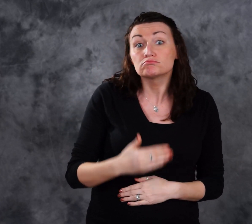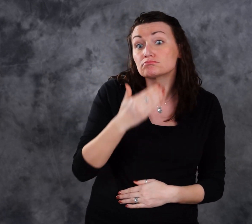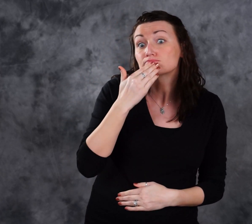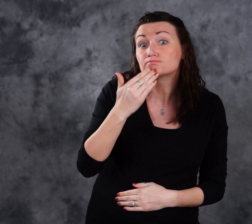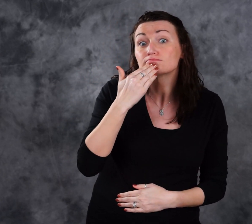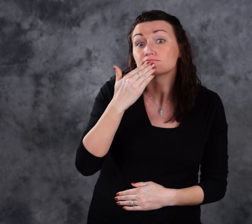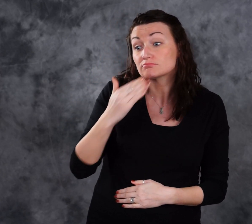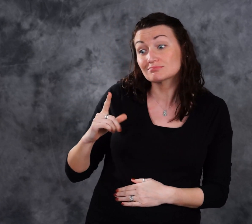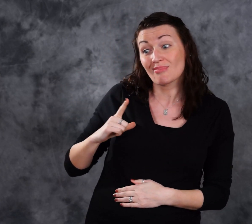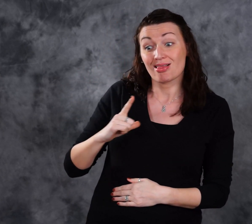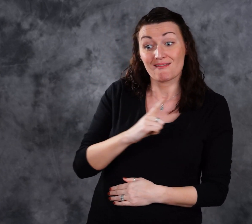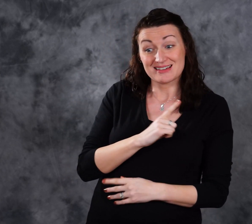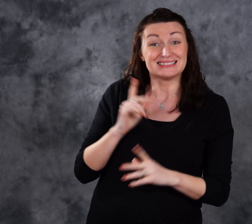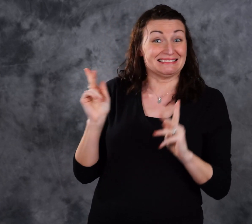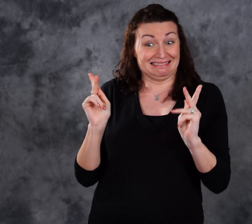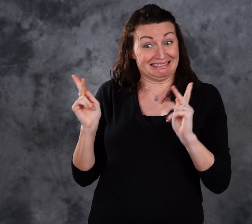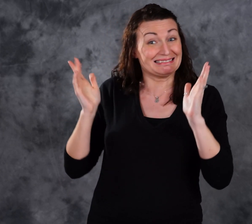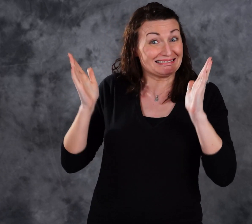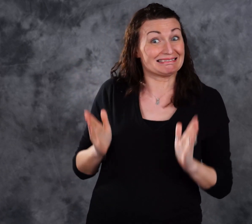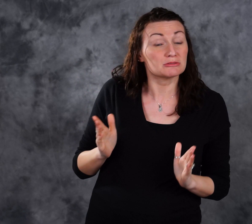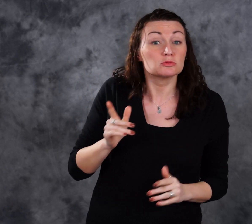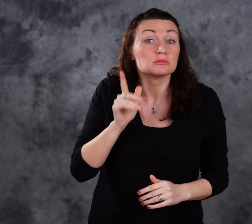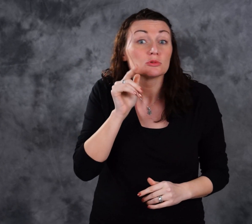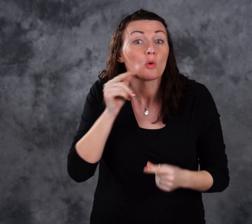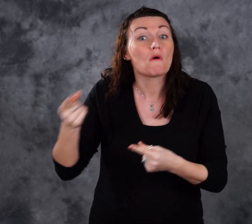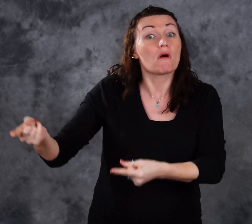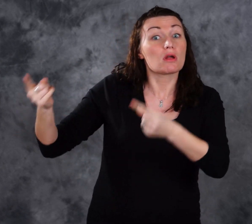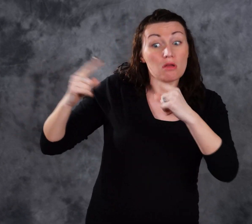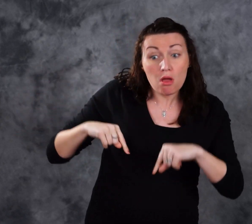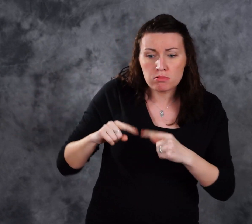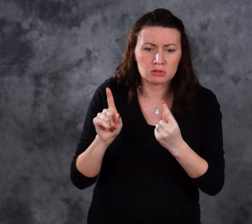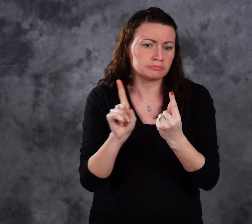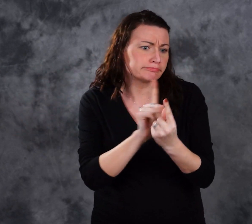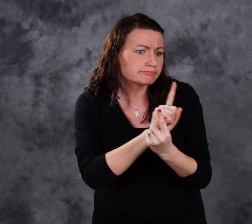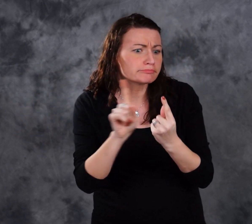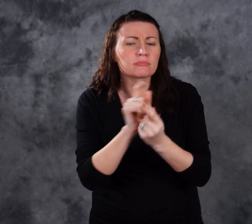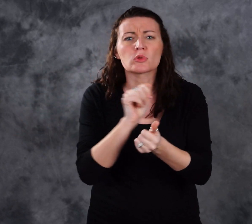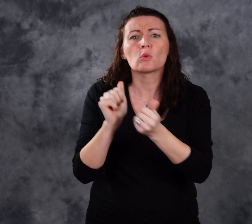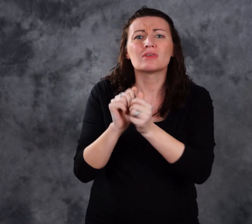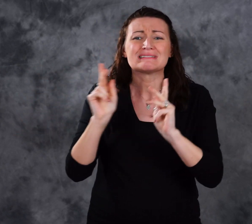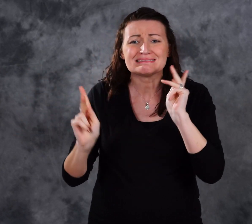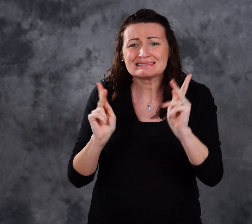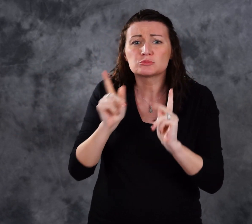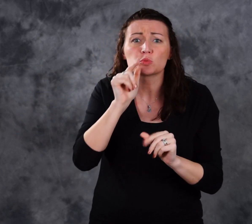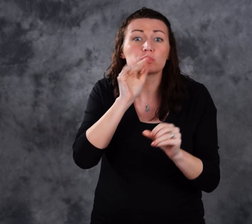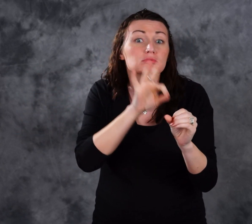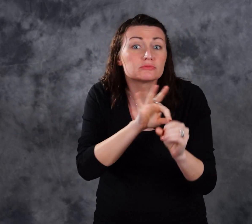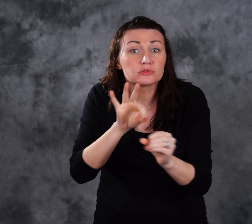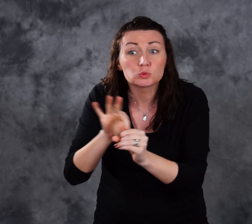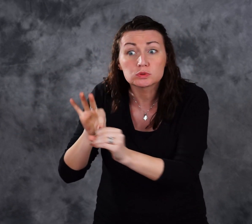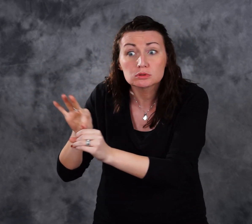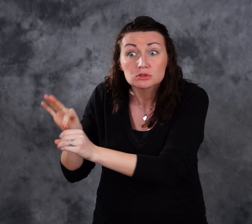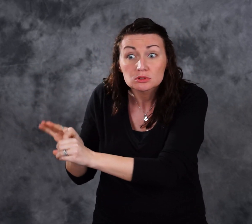Thank you to the legislators who met with constituents and